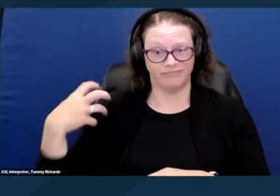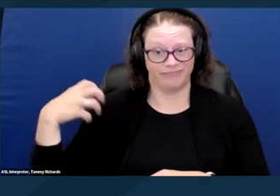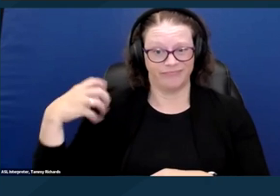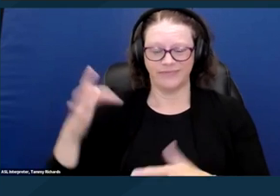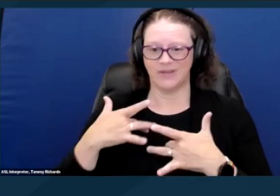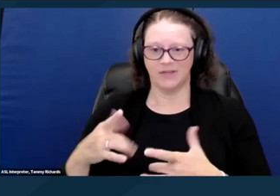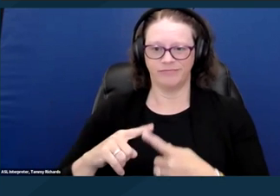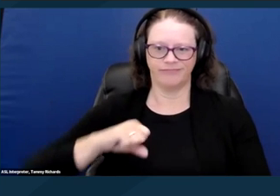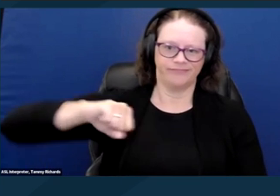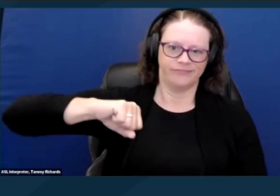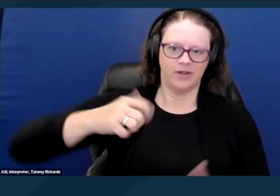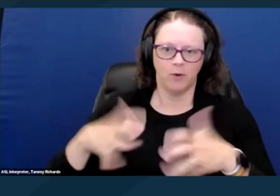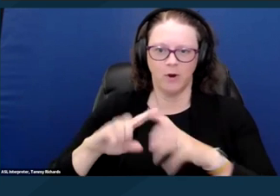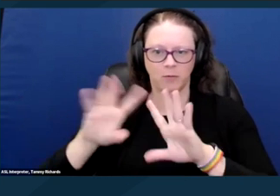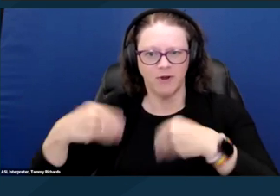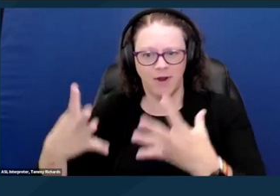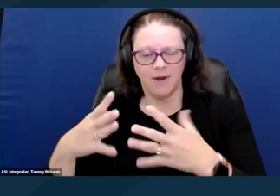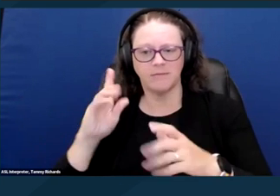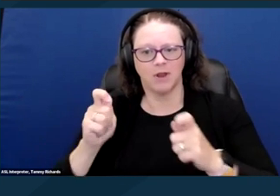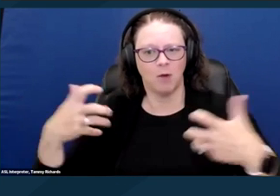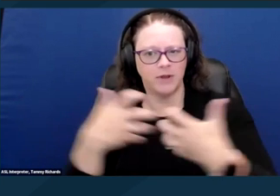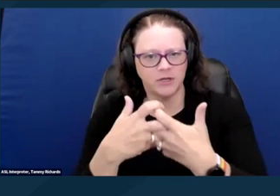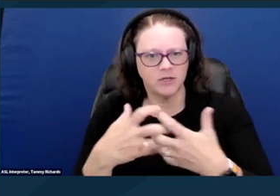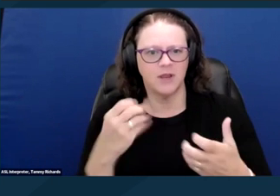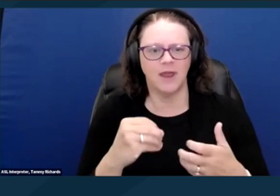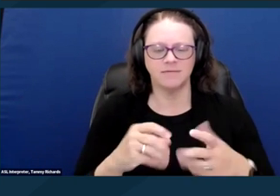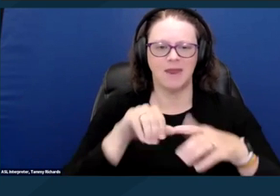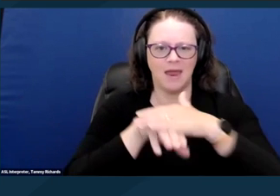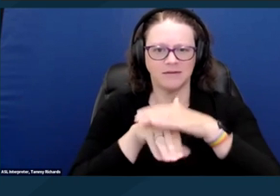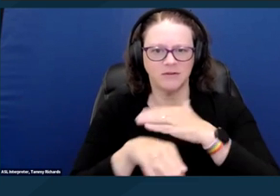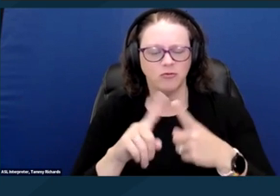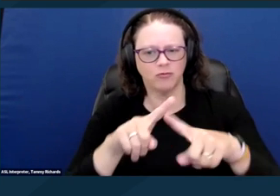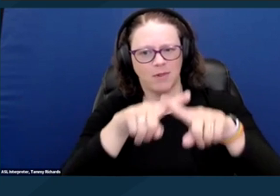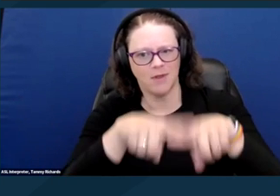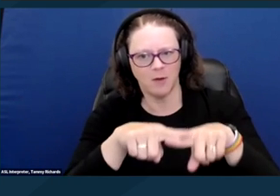And also lack of things like access to reliable transportation that are necessary to get to work.